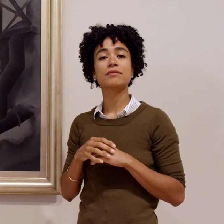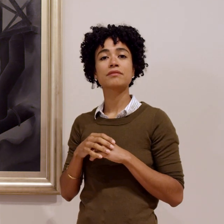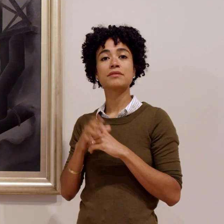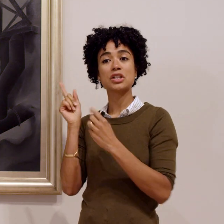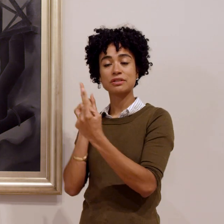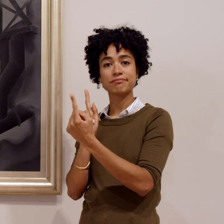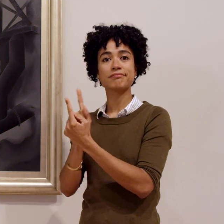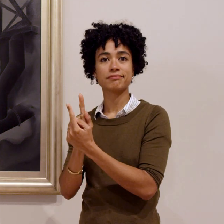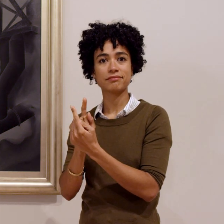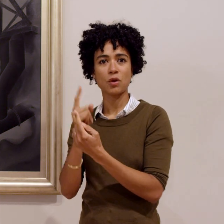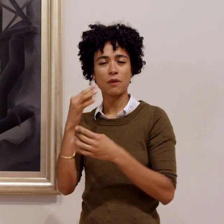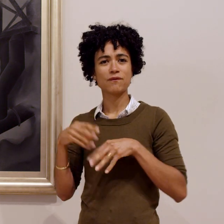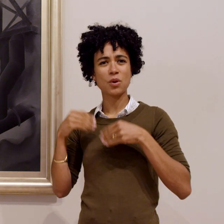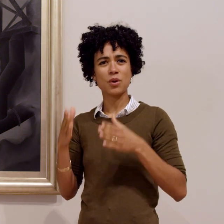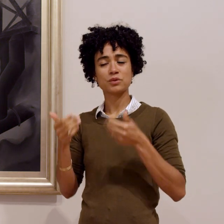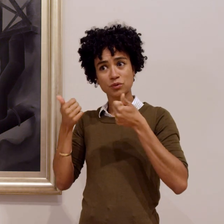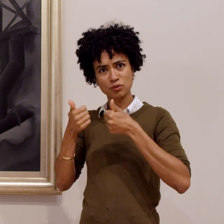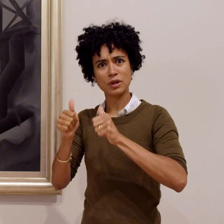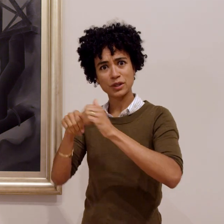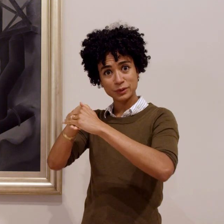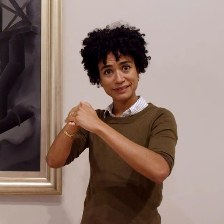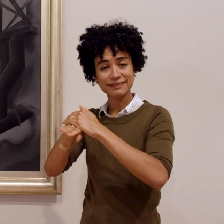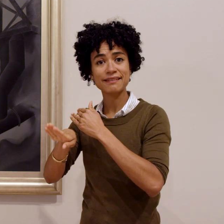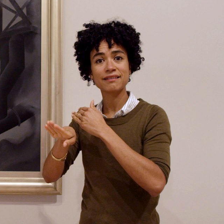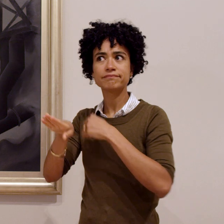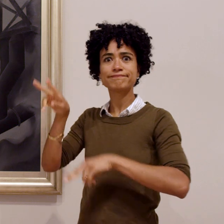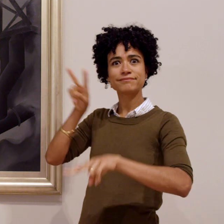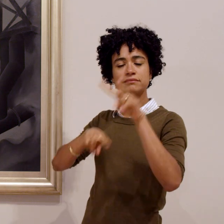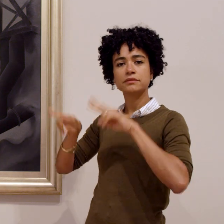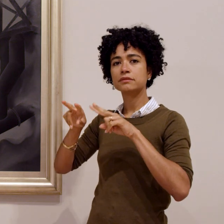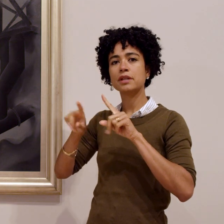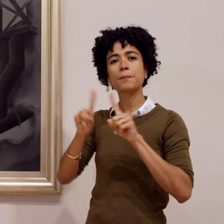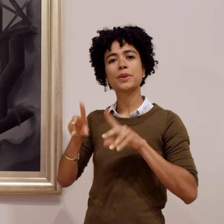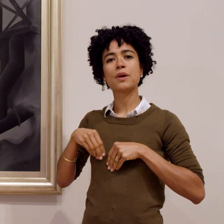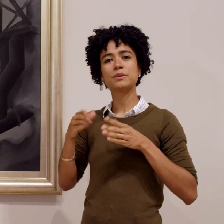She met with one of the owners and wanted to go inside and look around.